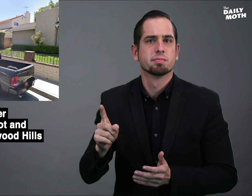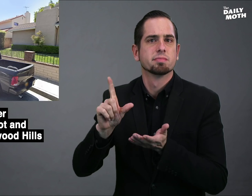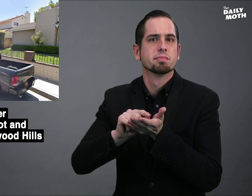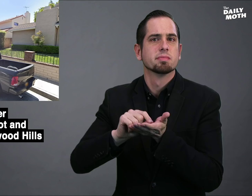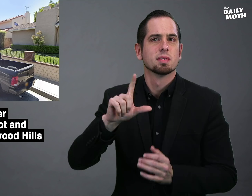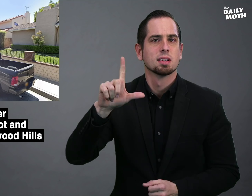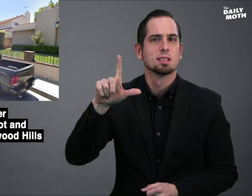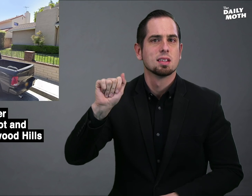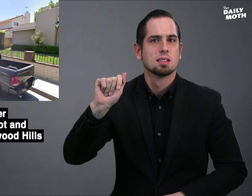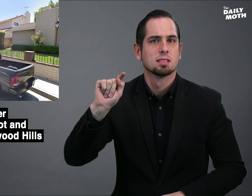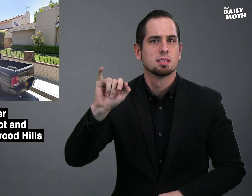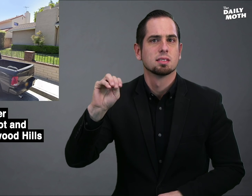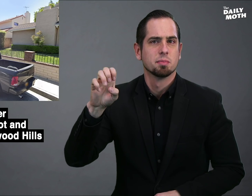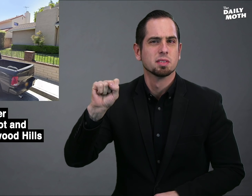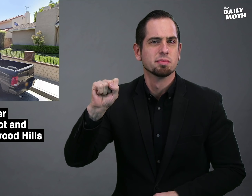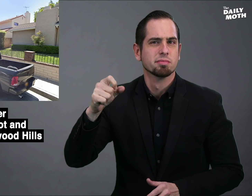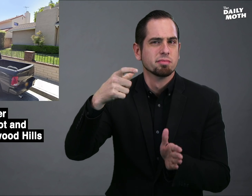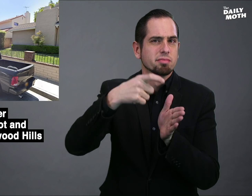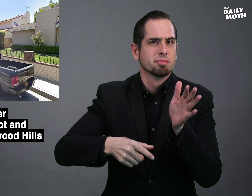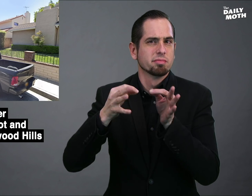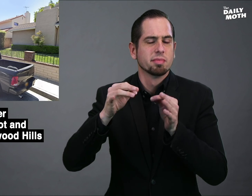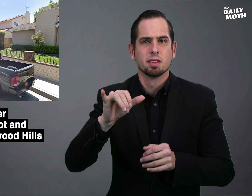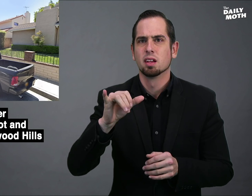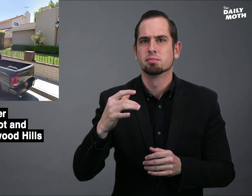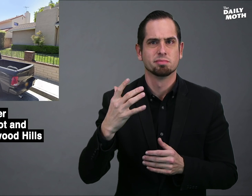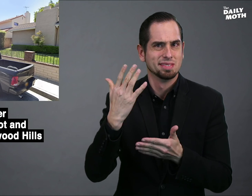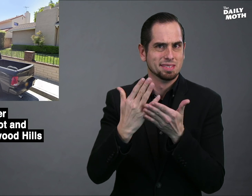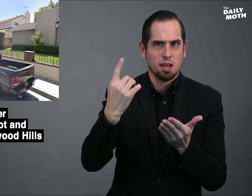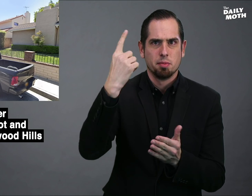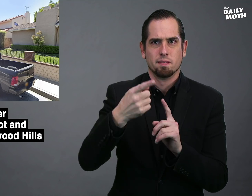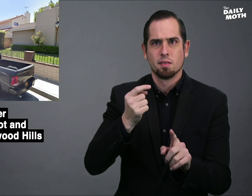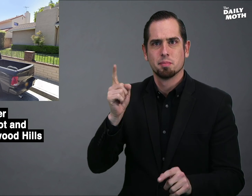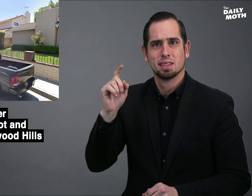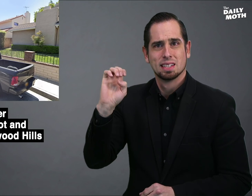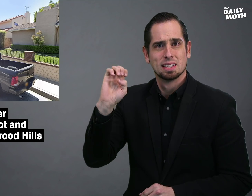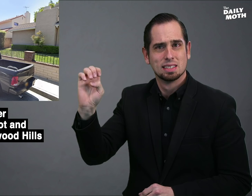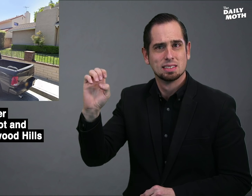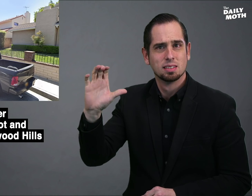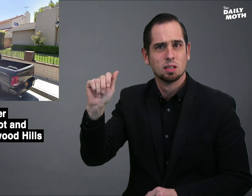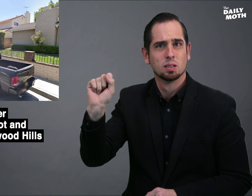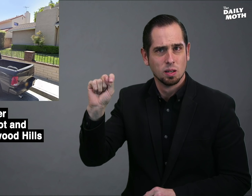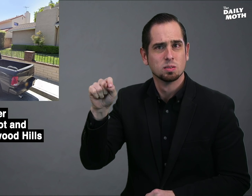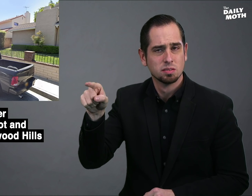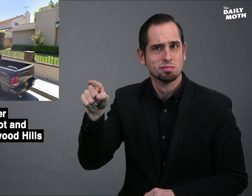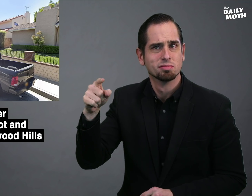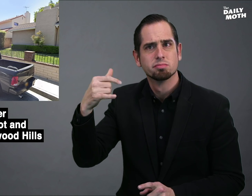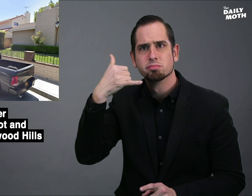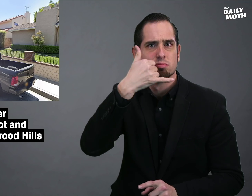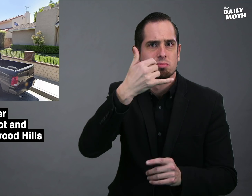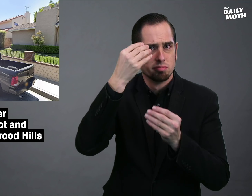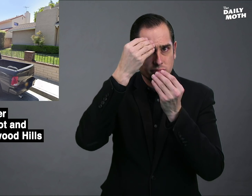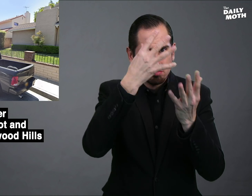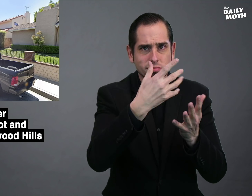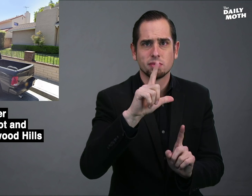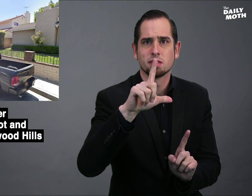The LA Times reported that someone from the East Coast told